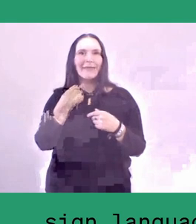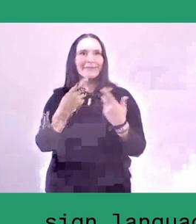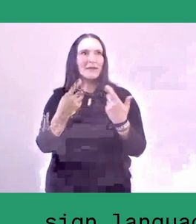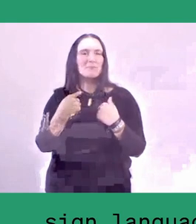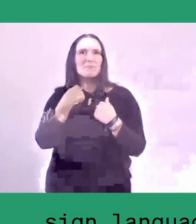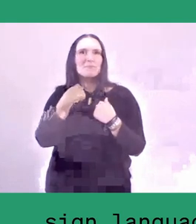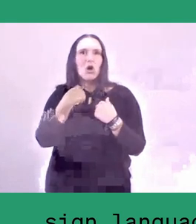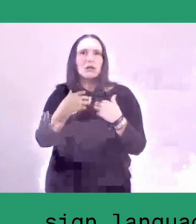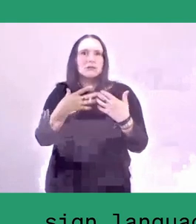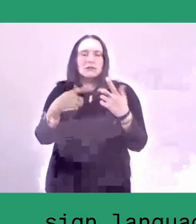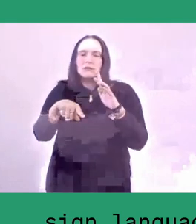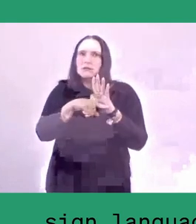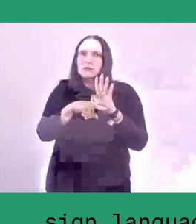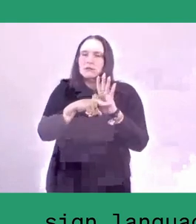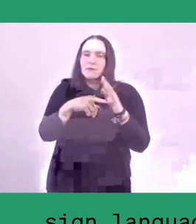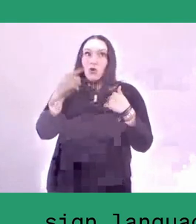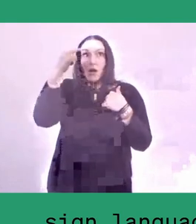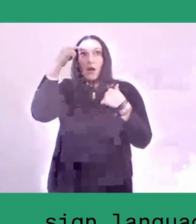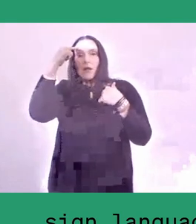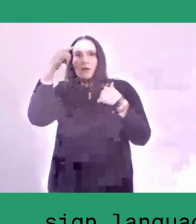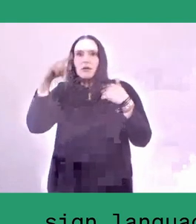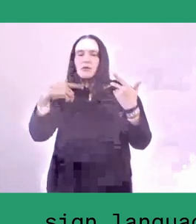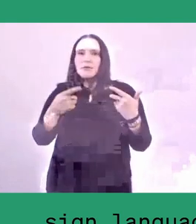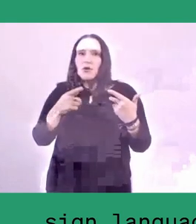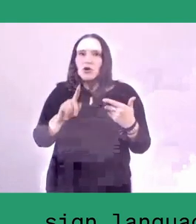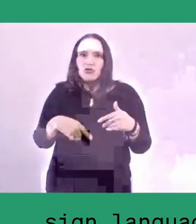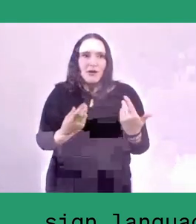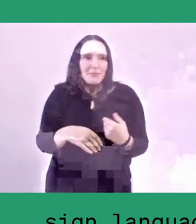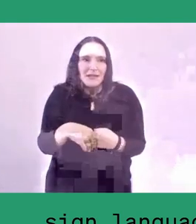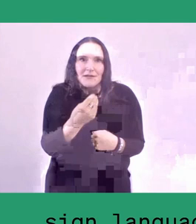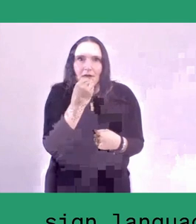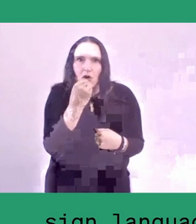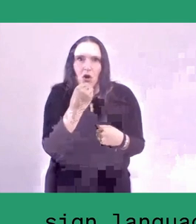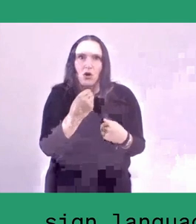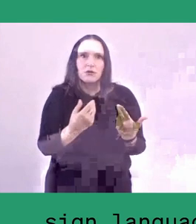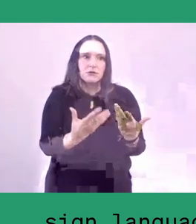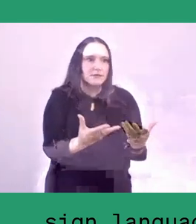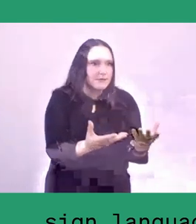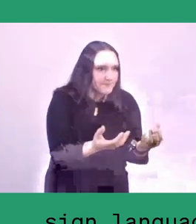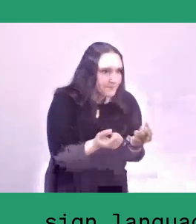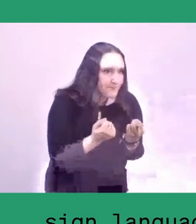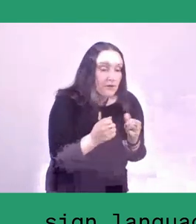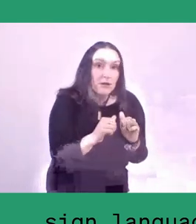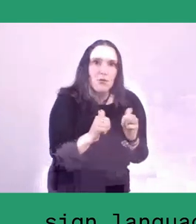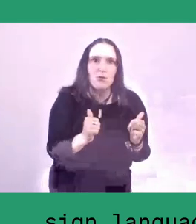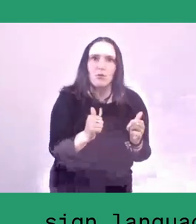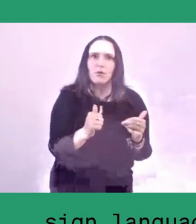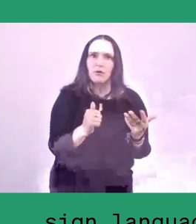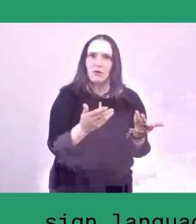to have access to healthy foods. The implication of that is that, again, like I said before,